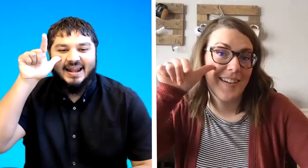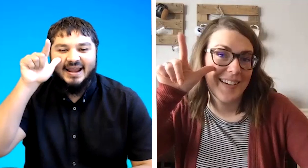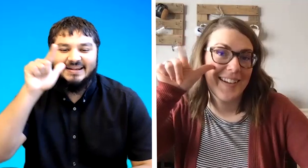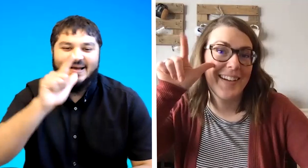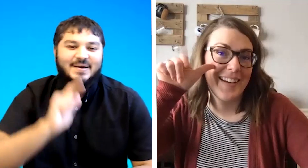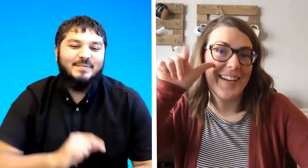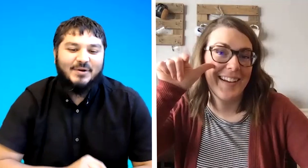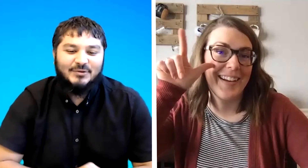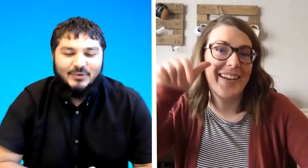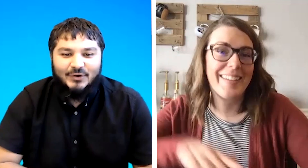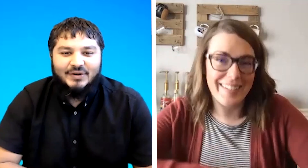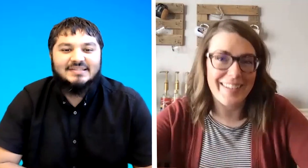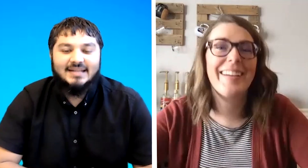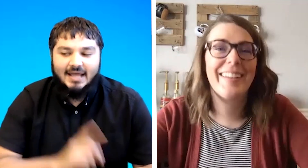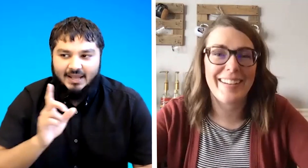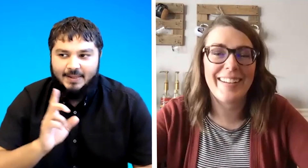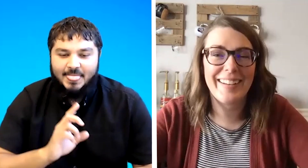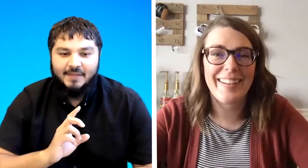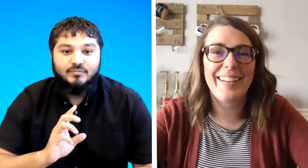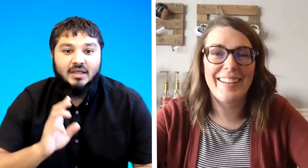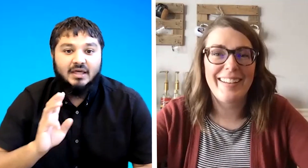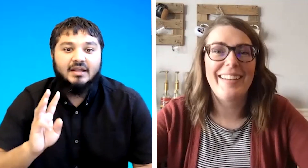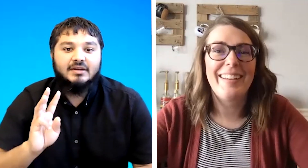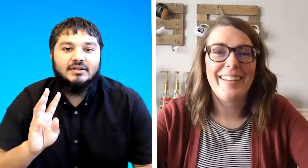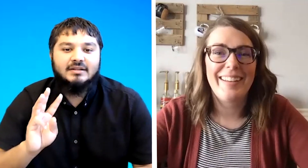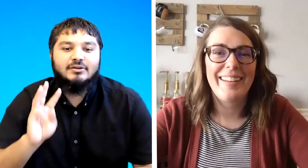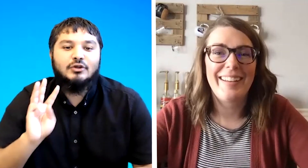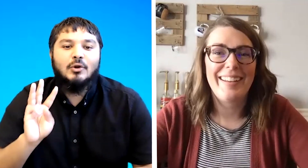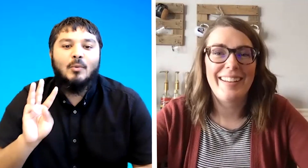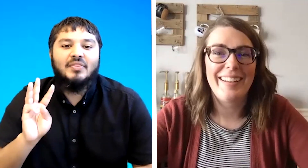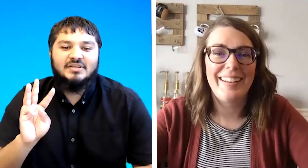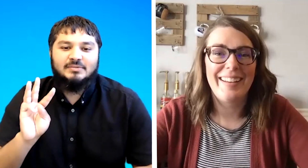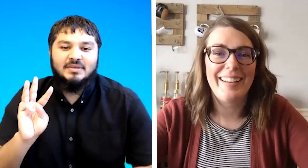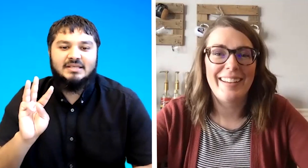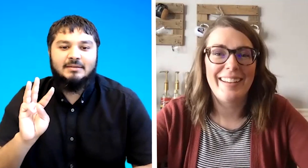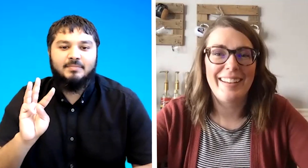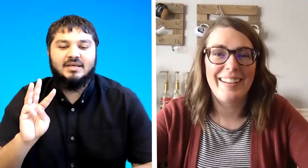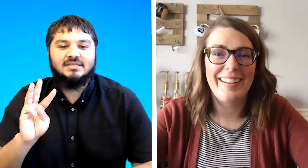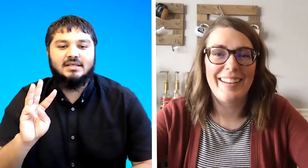later because we're on slang do you know what this means in bsn